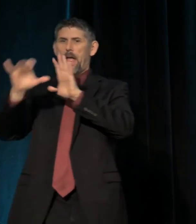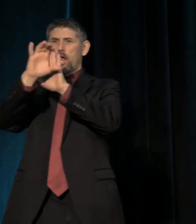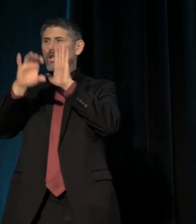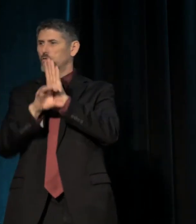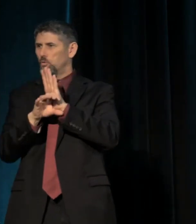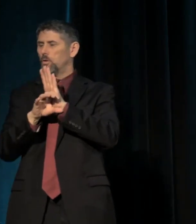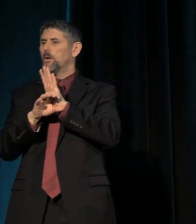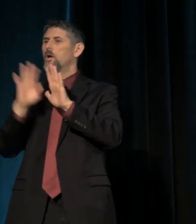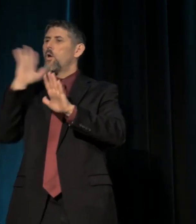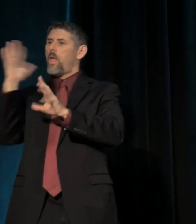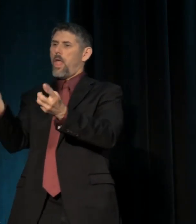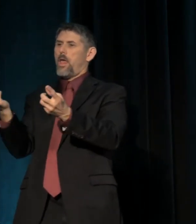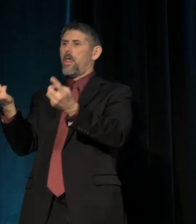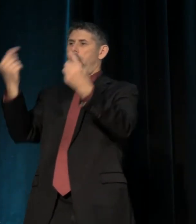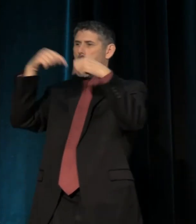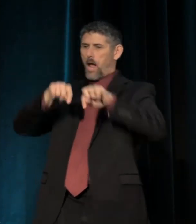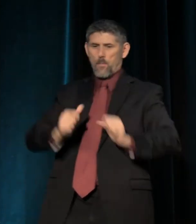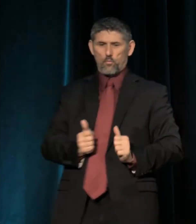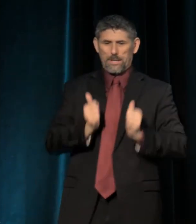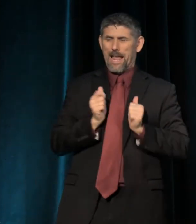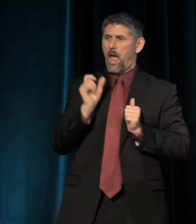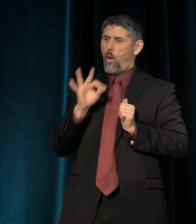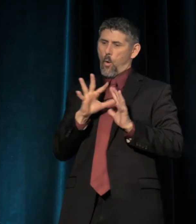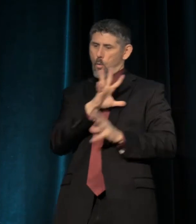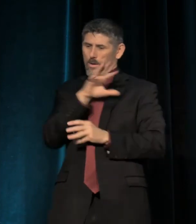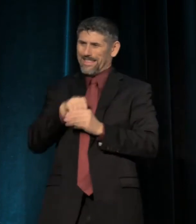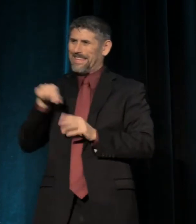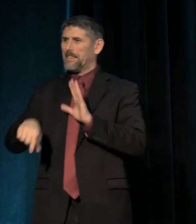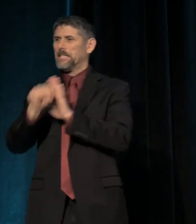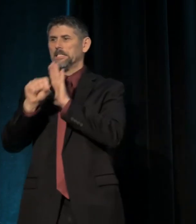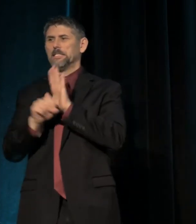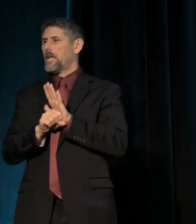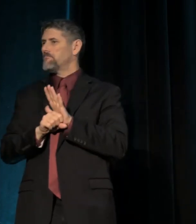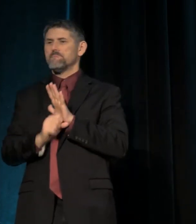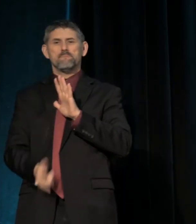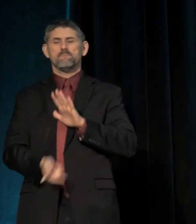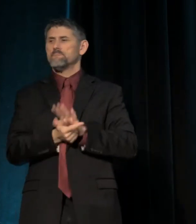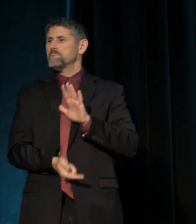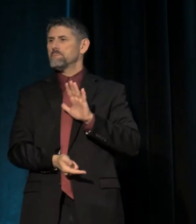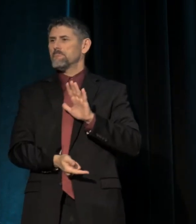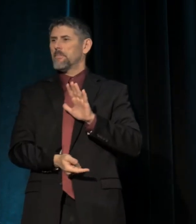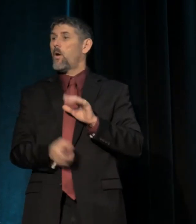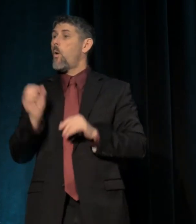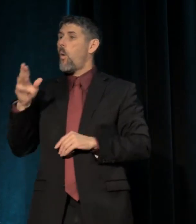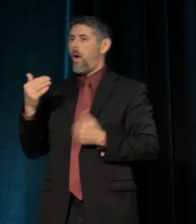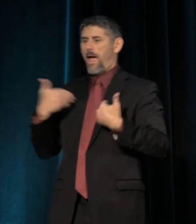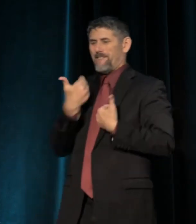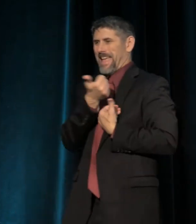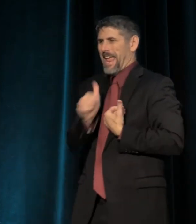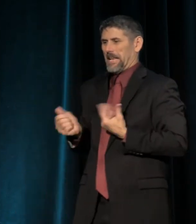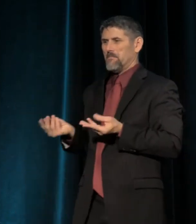shall come, reside or be within this state or hold any real estate."